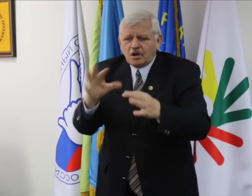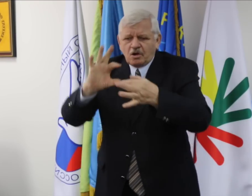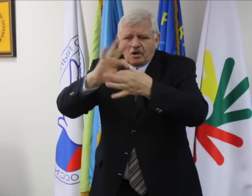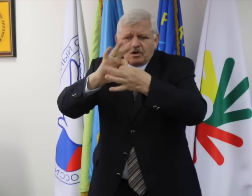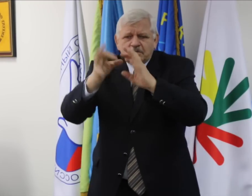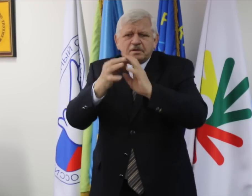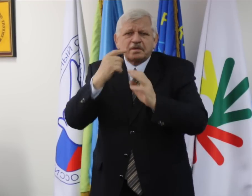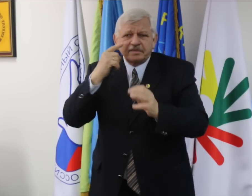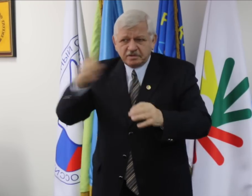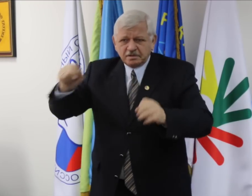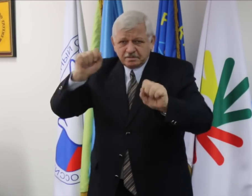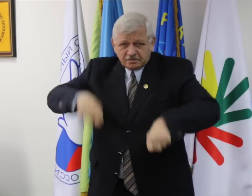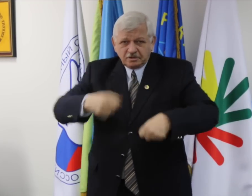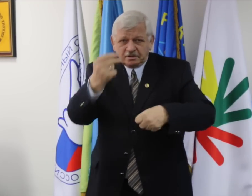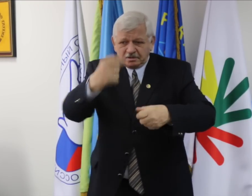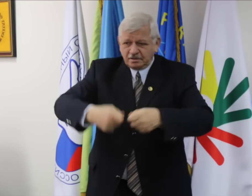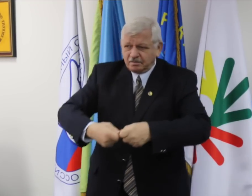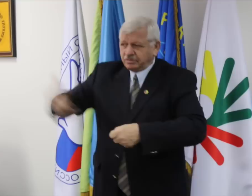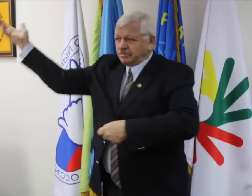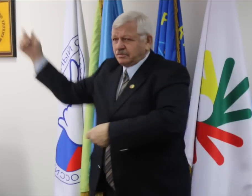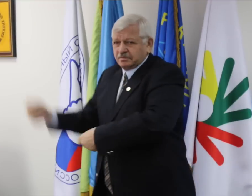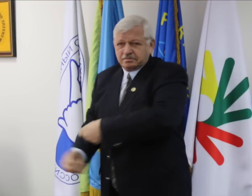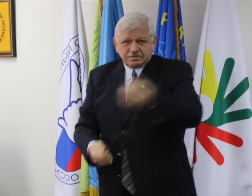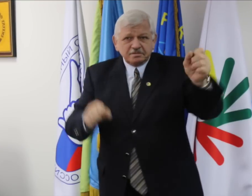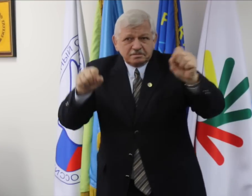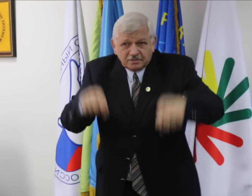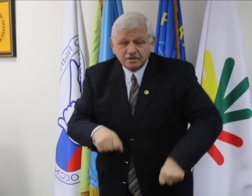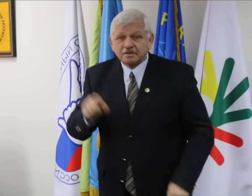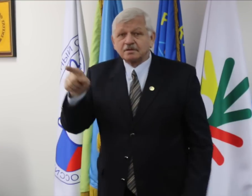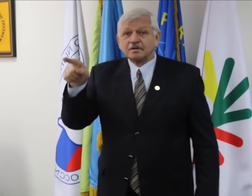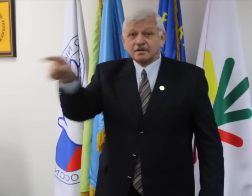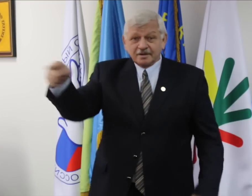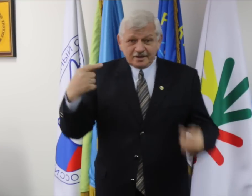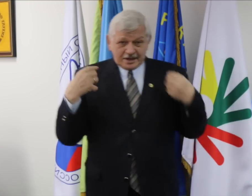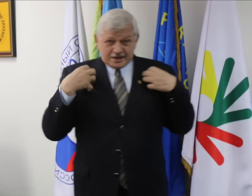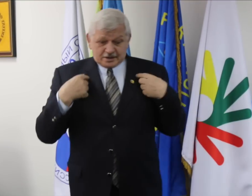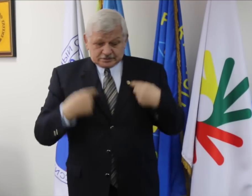of them how could the Russian organizing committee afford the expenses for Winter Deaflympics?